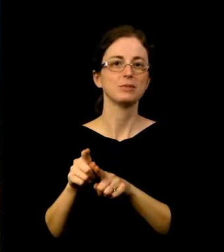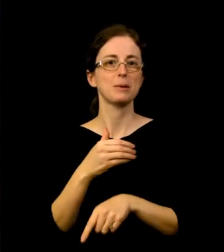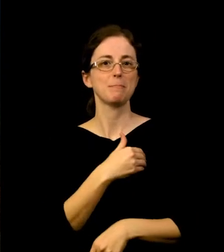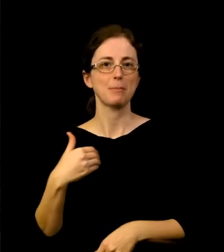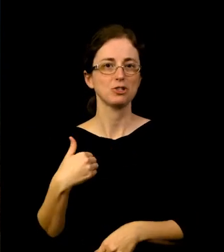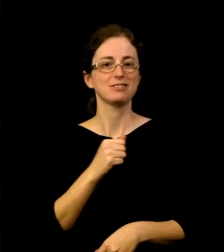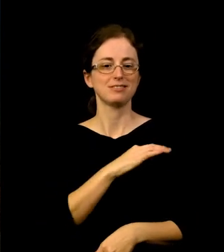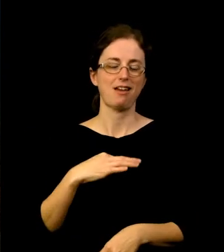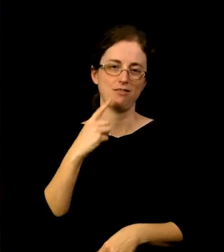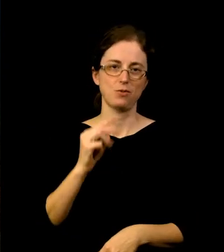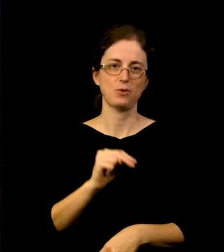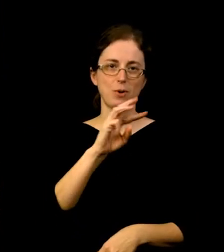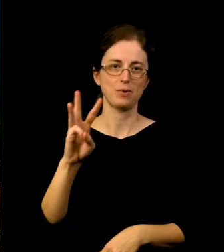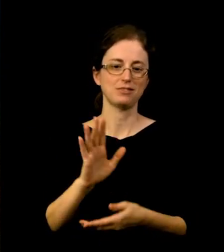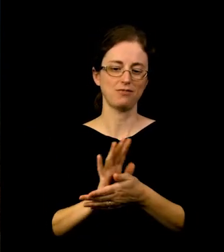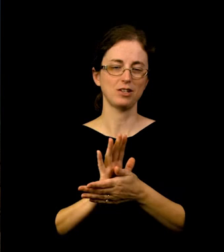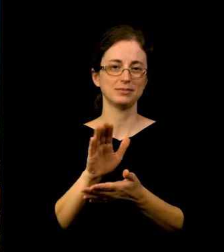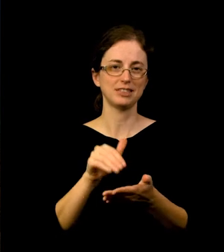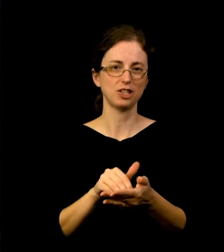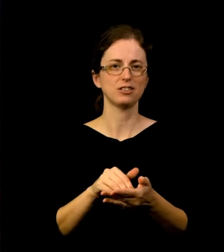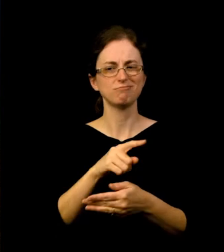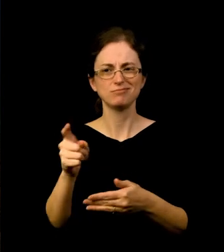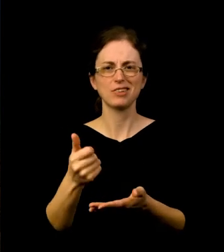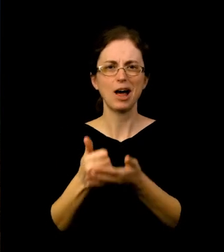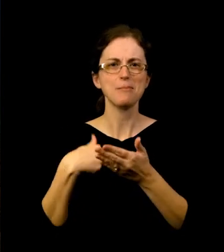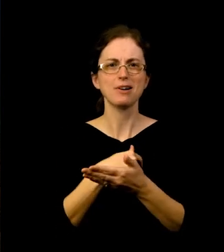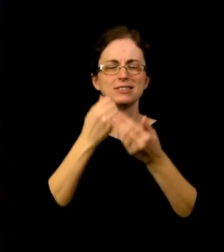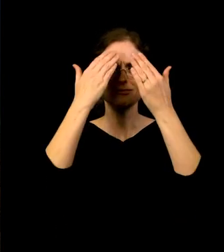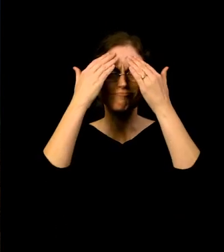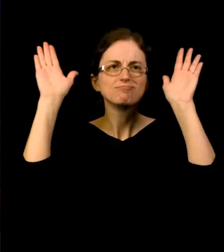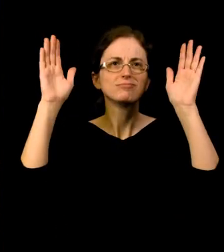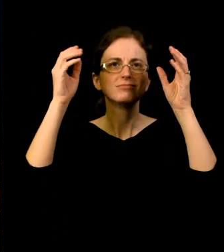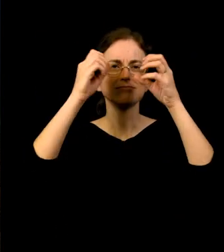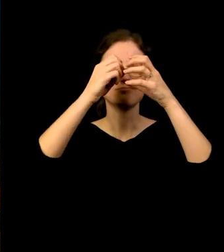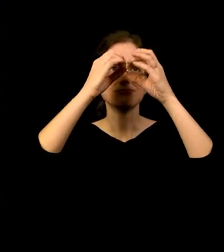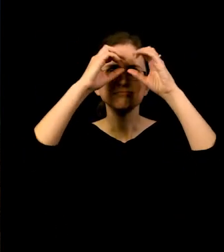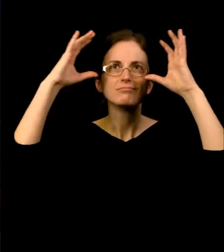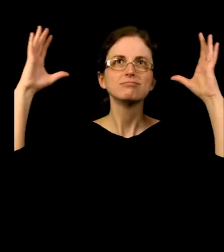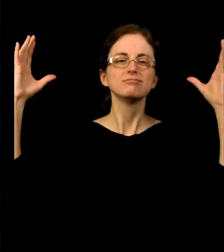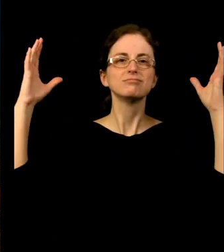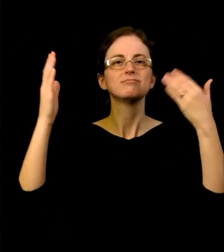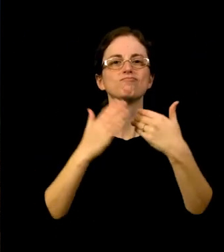for all that you do to help us expand our minds and our culture. Whether it's supporting local artists or lifting up